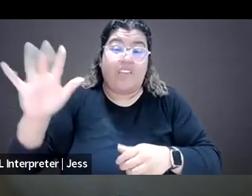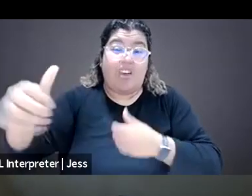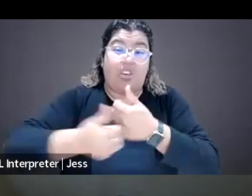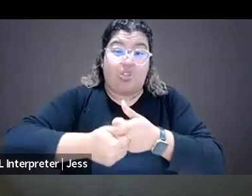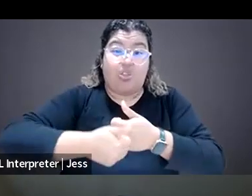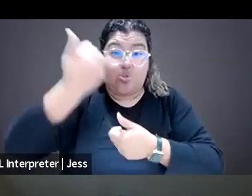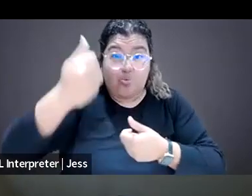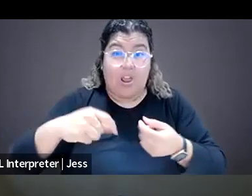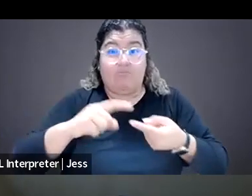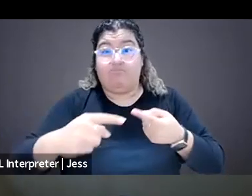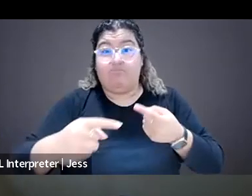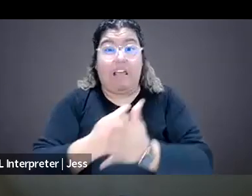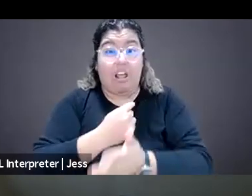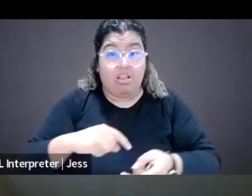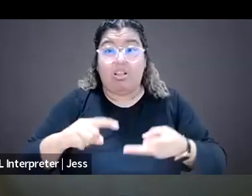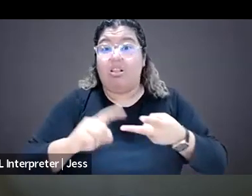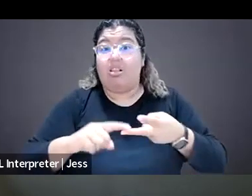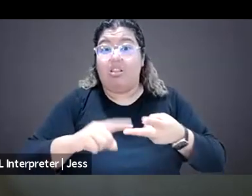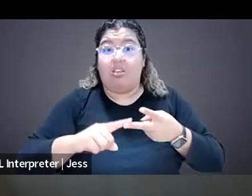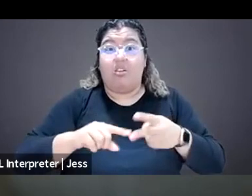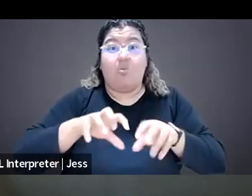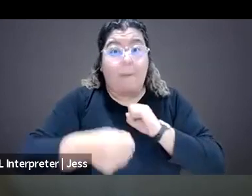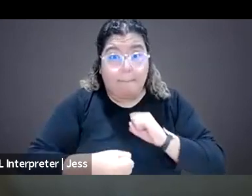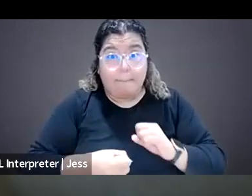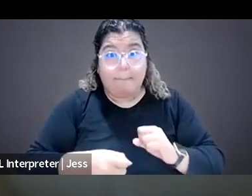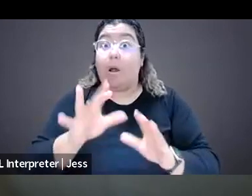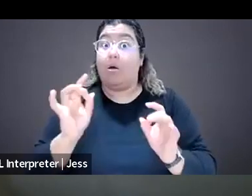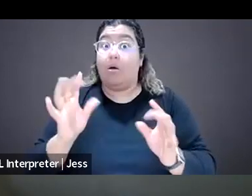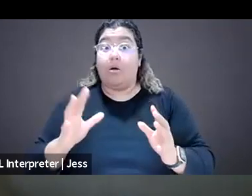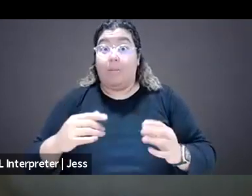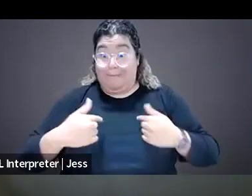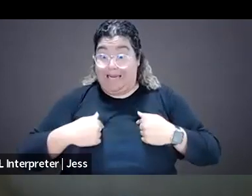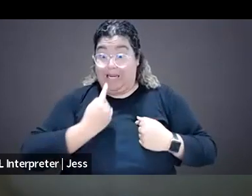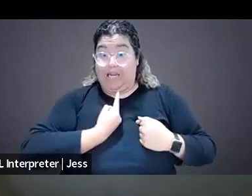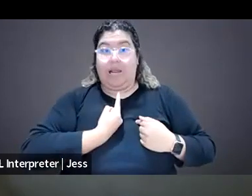But what's been really hard is what's been happened to my family. My parents have been swatted many times.